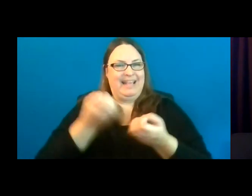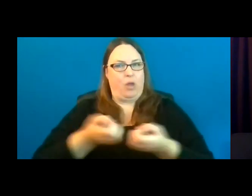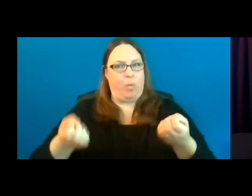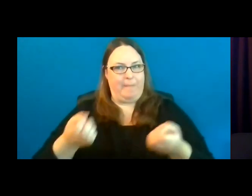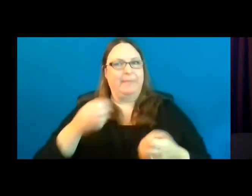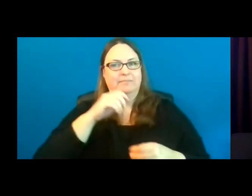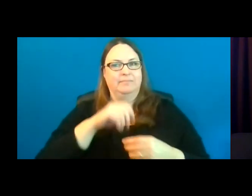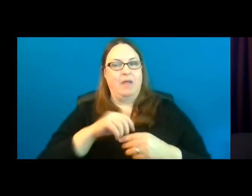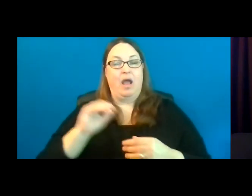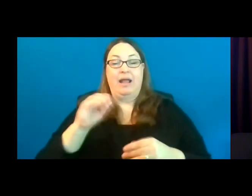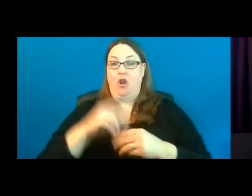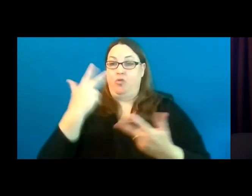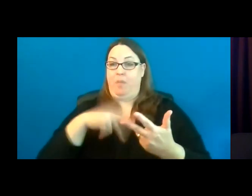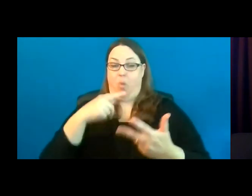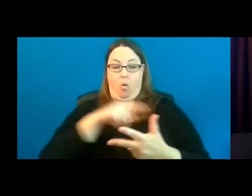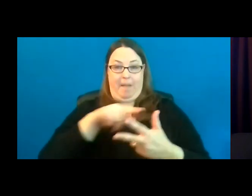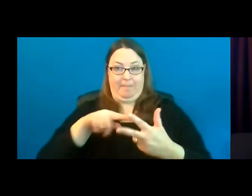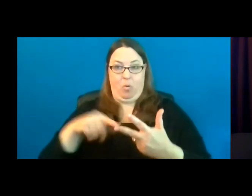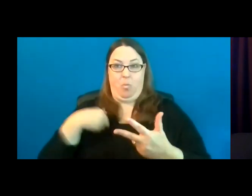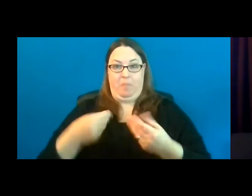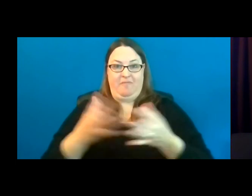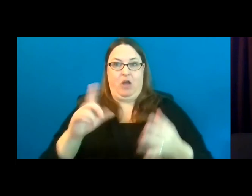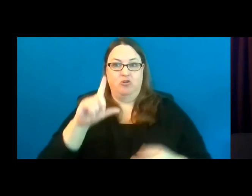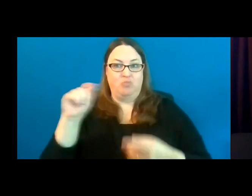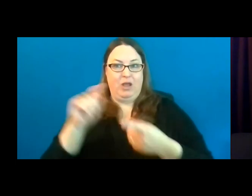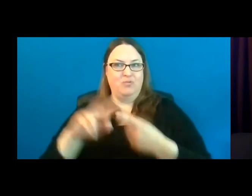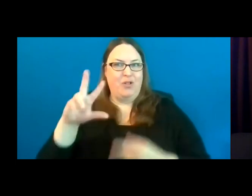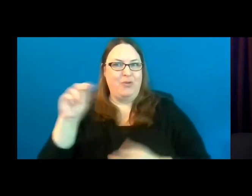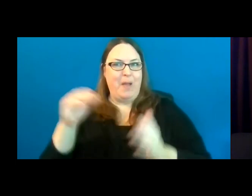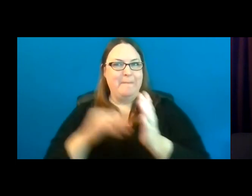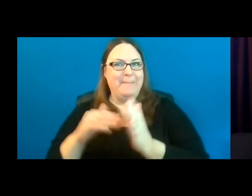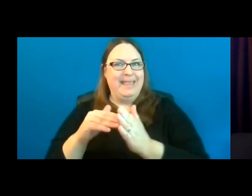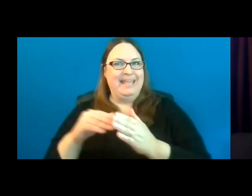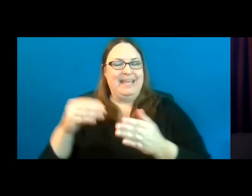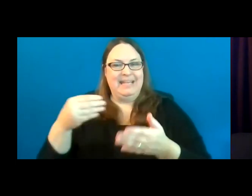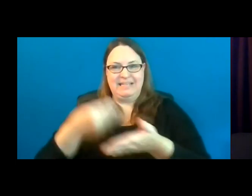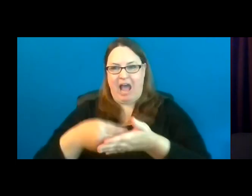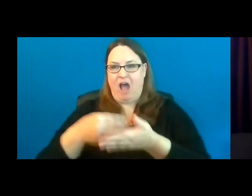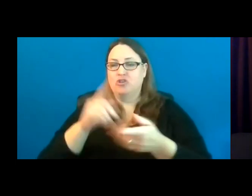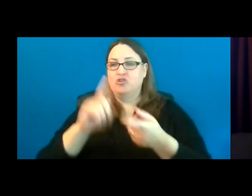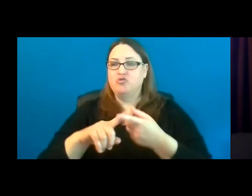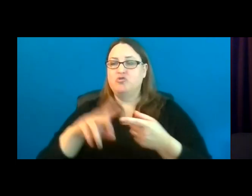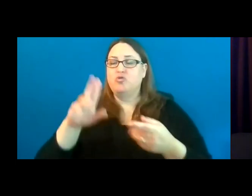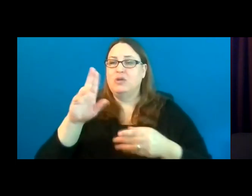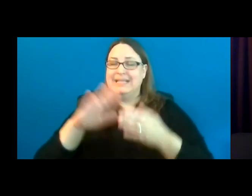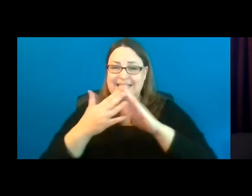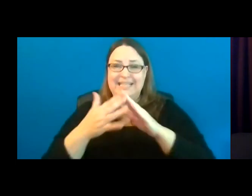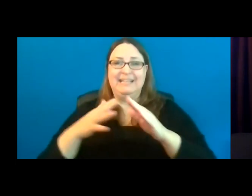Across our three programs we provide approximately $20 to $30 million dollars in grants to cities and counties and townships each year.